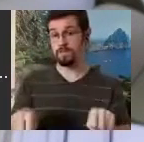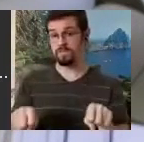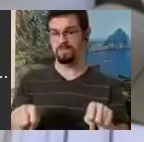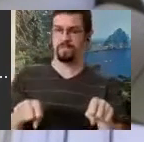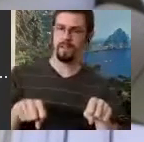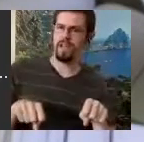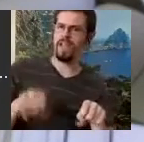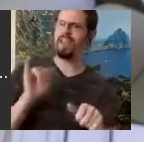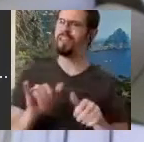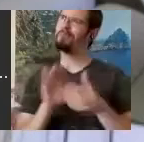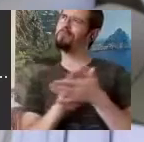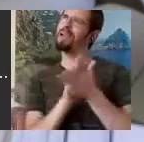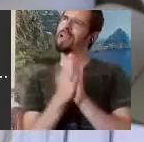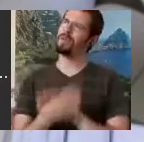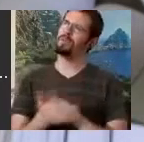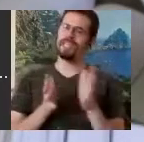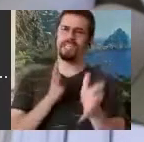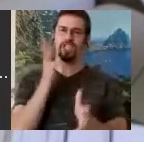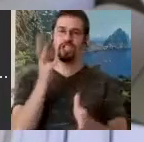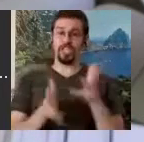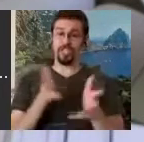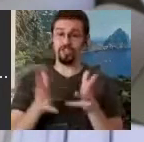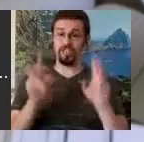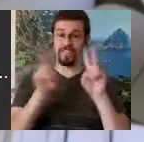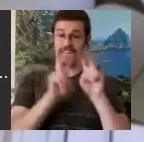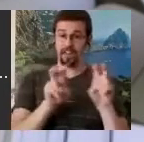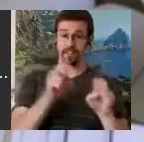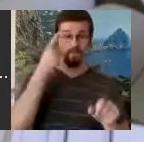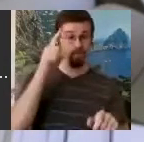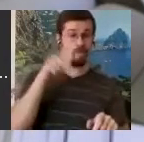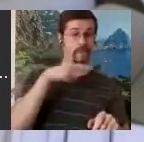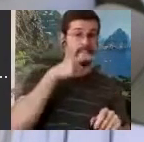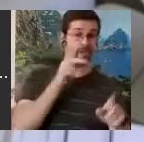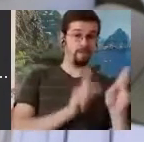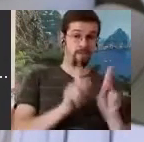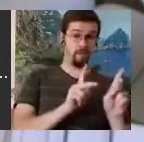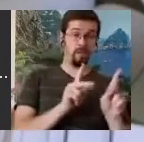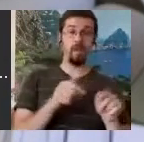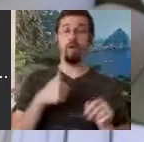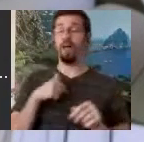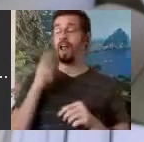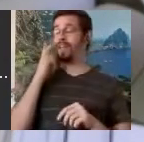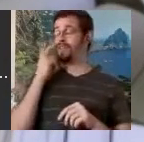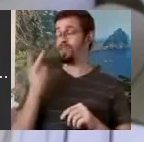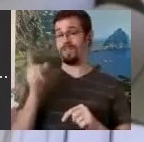analysis of the hearing people and when I looked at the deaf people, you don't